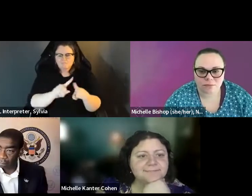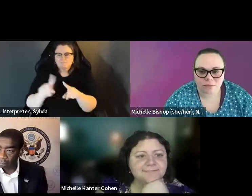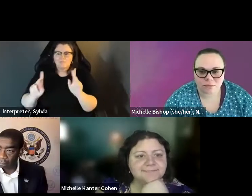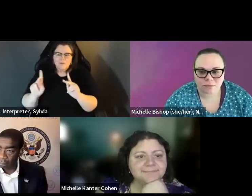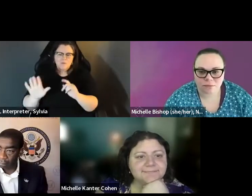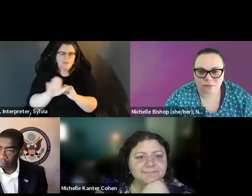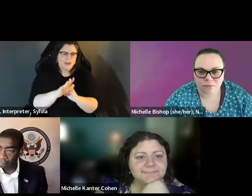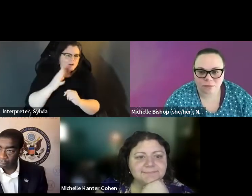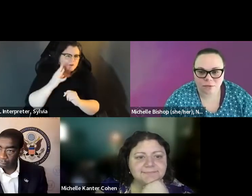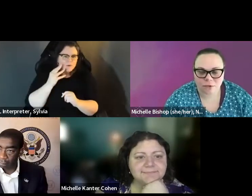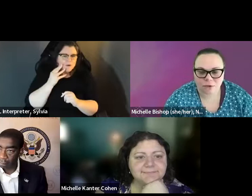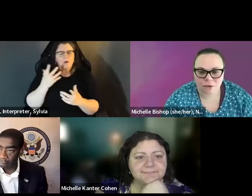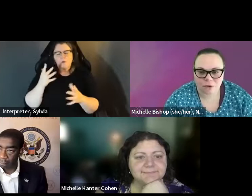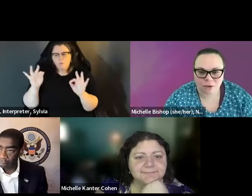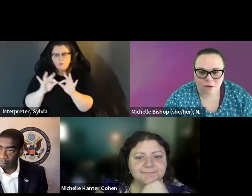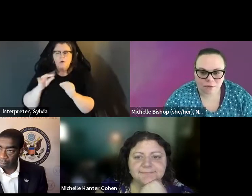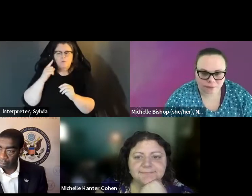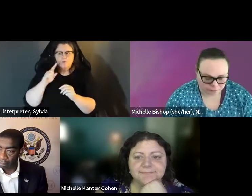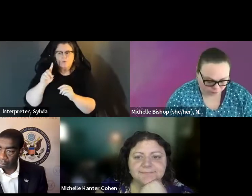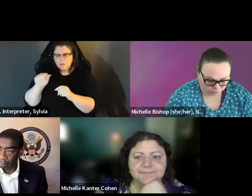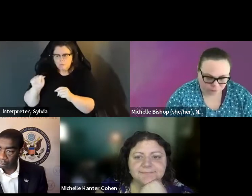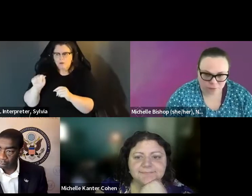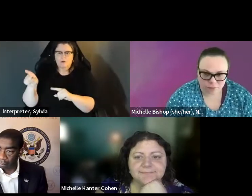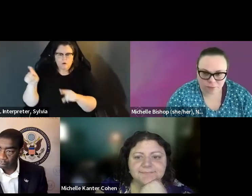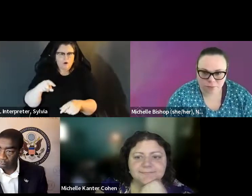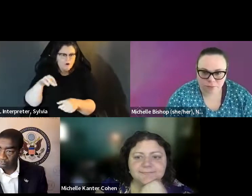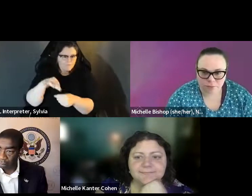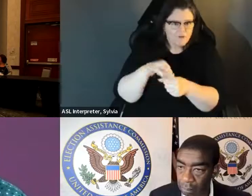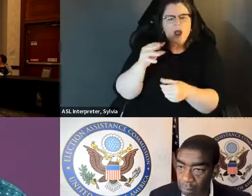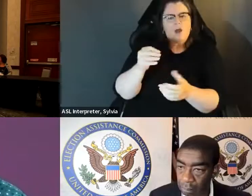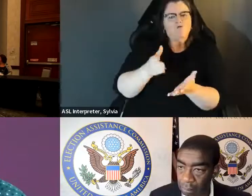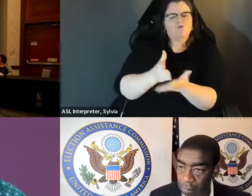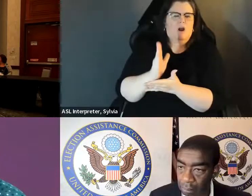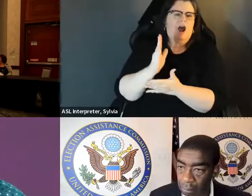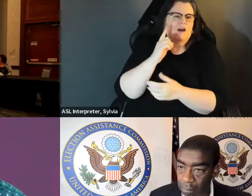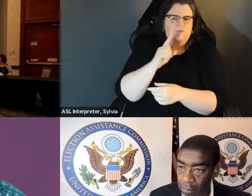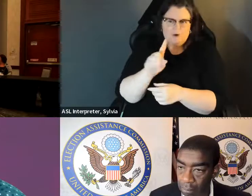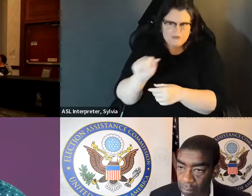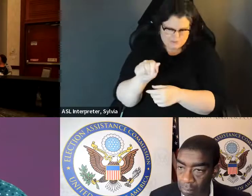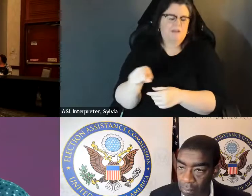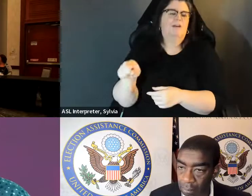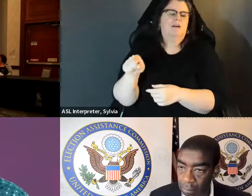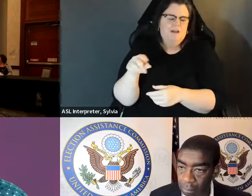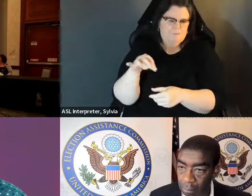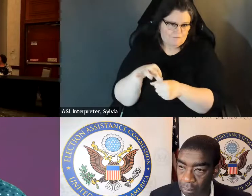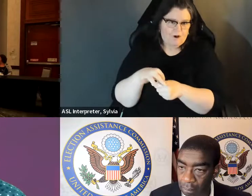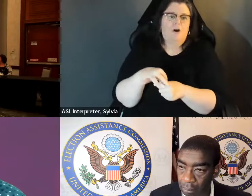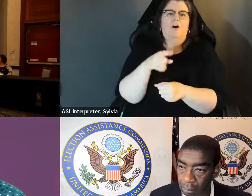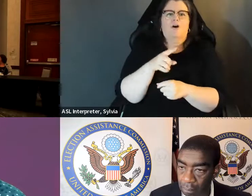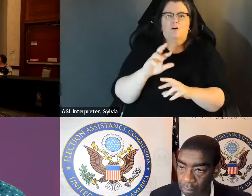self-advocates talk to us about their voting experiences , the importance of the kiss about vote and right toes of To vote the videos demonstrate how to use accessible voting machines that are available to Florida voters in the video Self Advocate talk to us about their voting experiences importance of the disability vote and the rights of voters with disabilities. votes were disabilities. They -- the videos feature